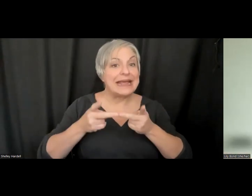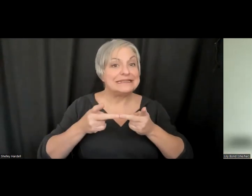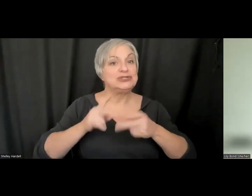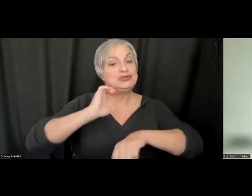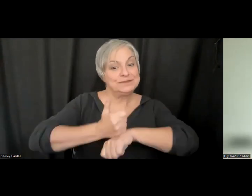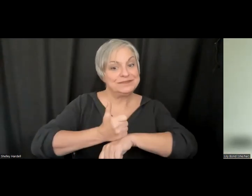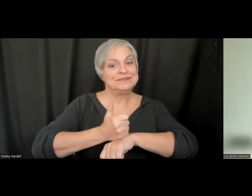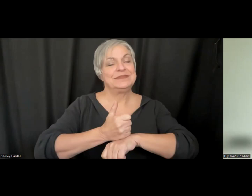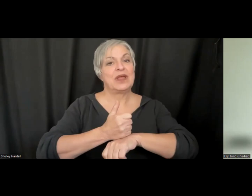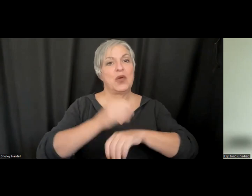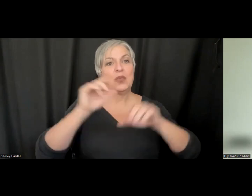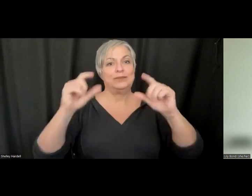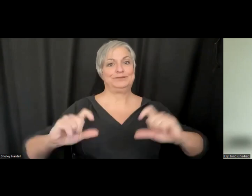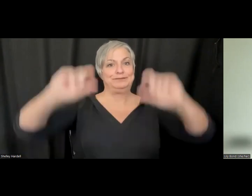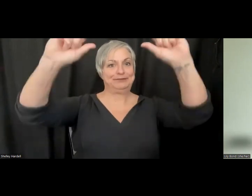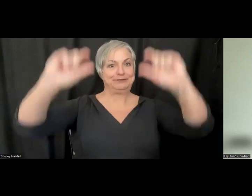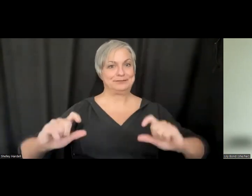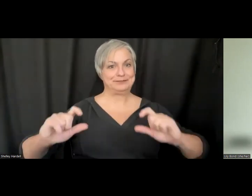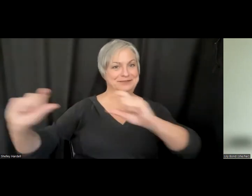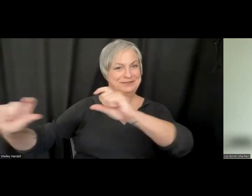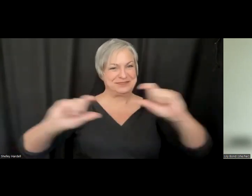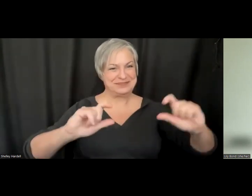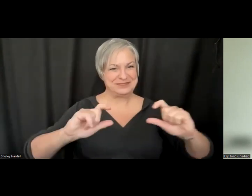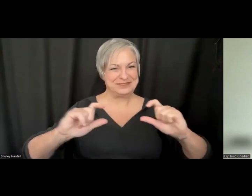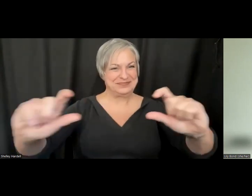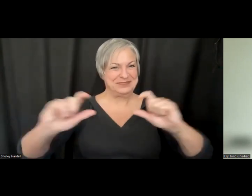captions, the XR community and really understanding the